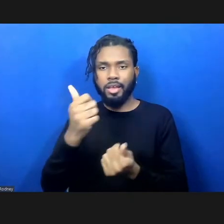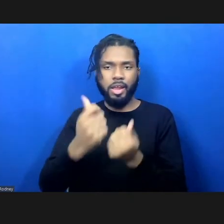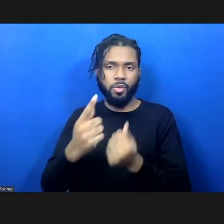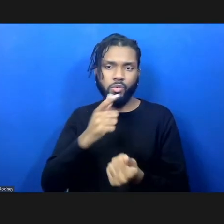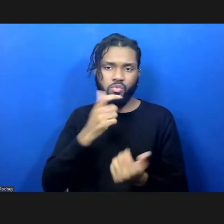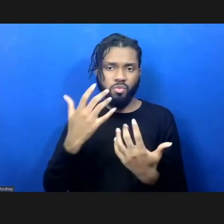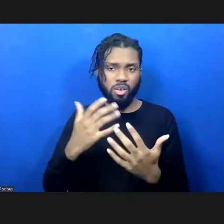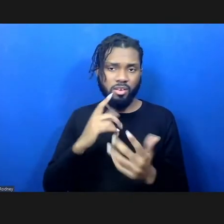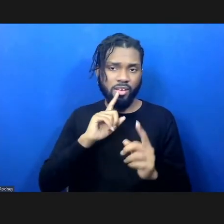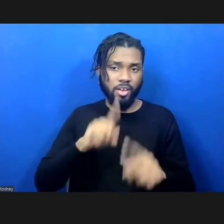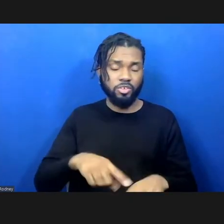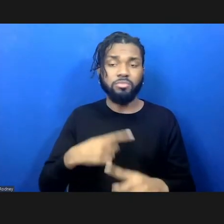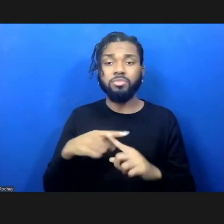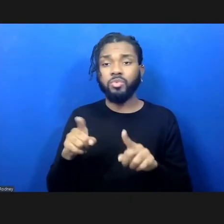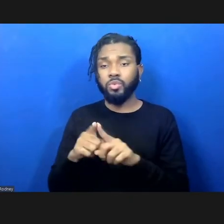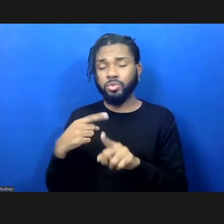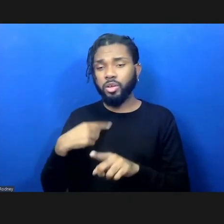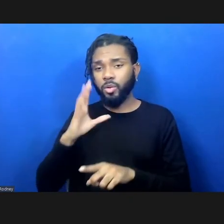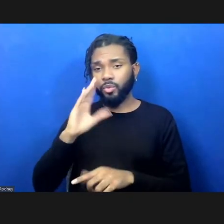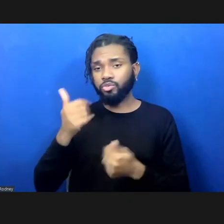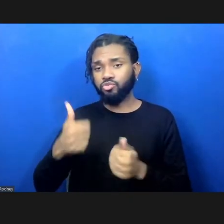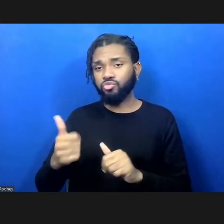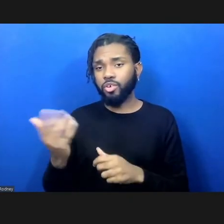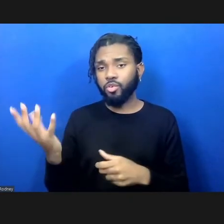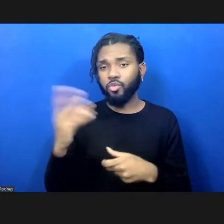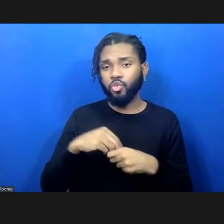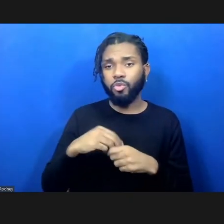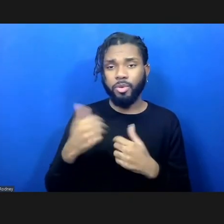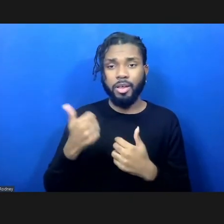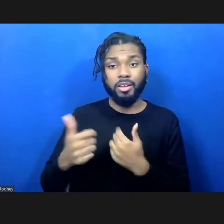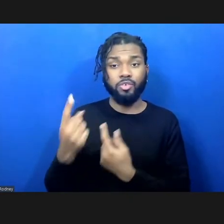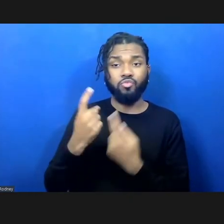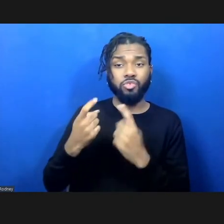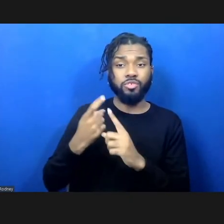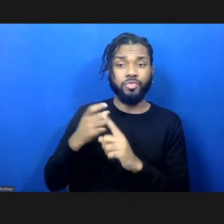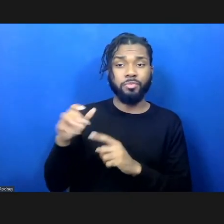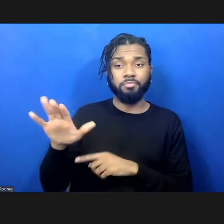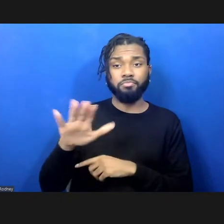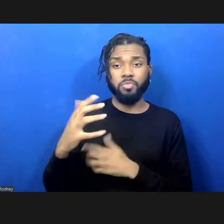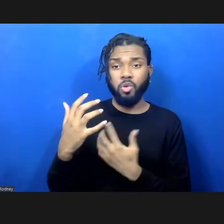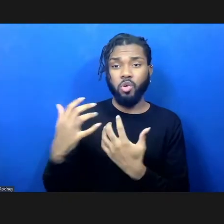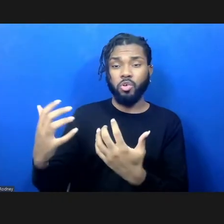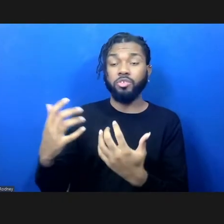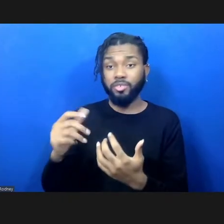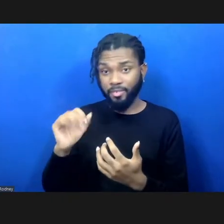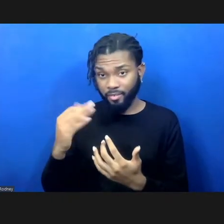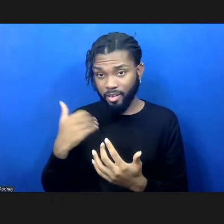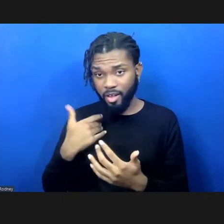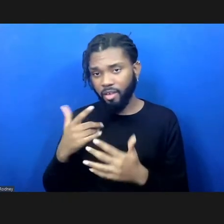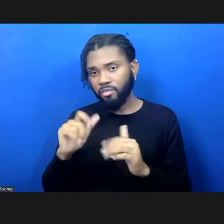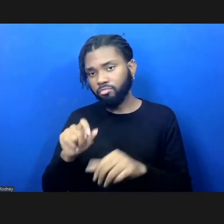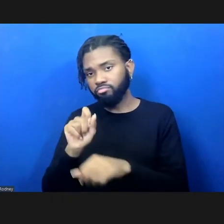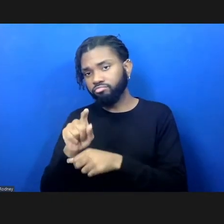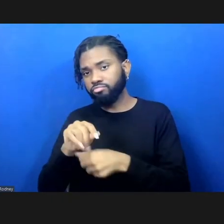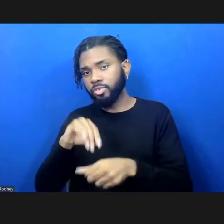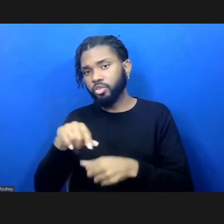I'll also try and incorporate the questions from the audience. So, feel free to put those down in the Q&A. We'll be collecting those and I'll